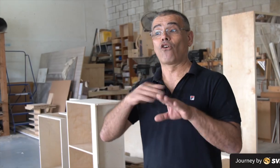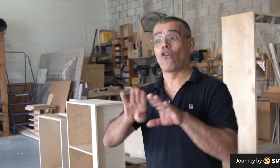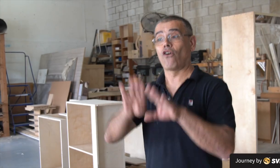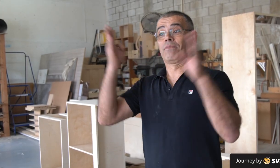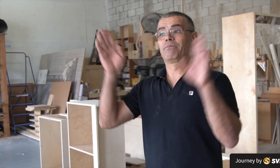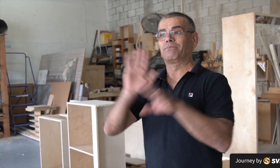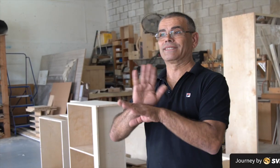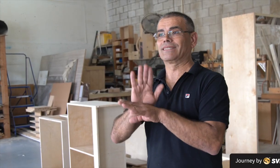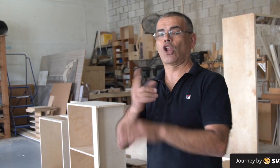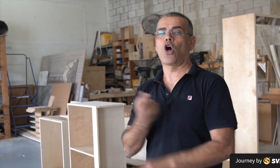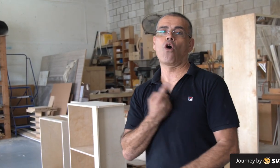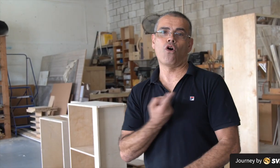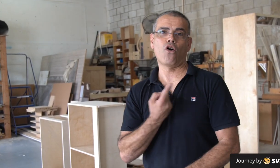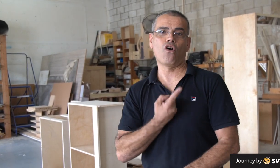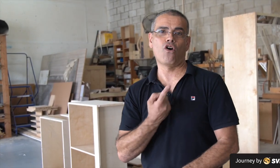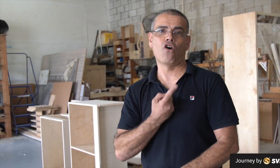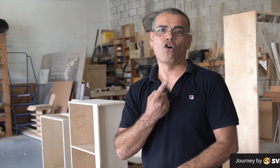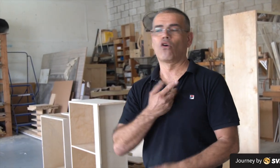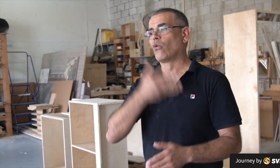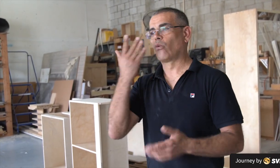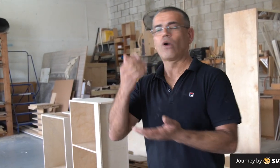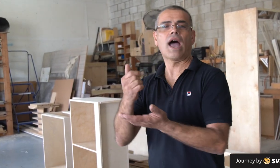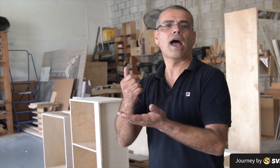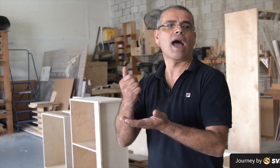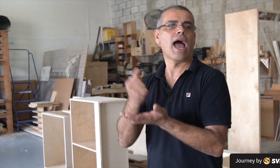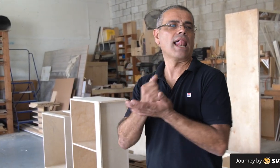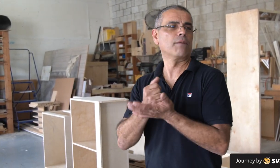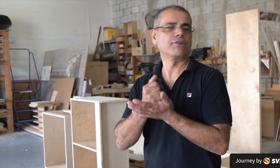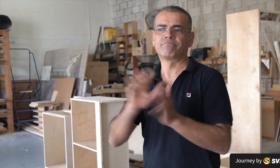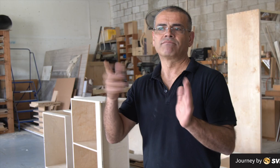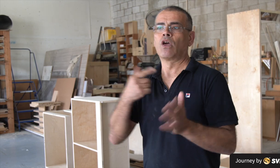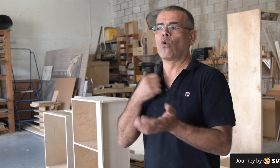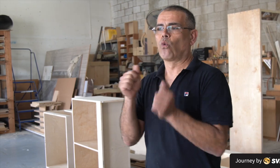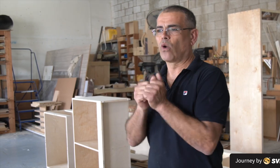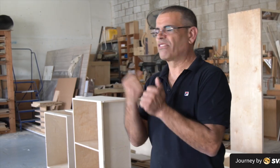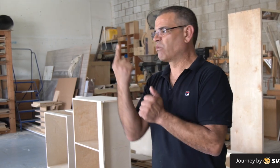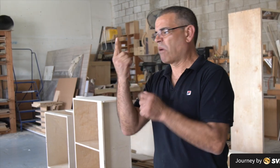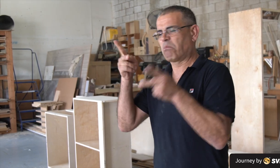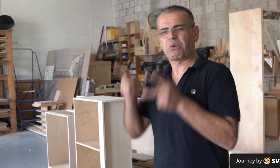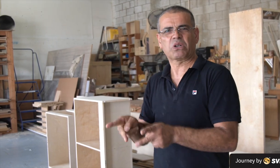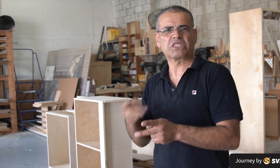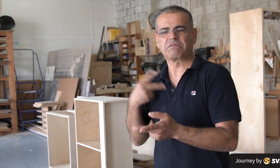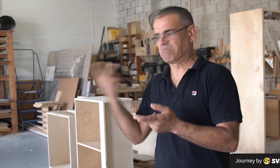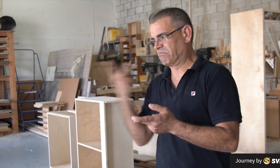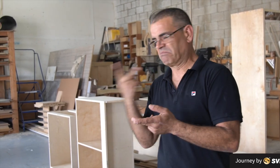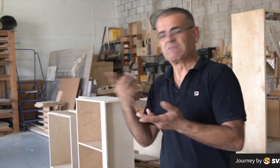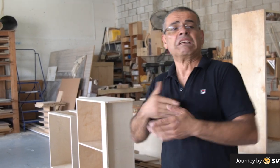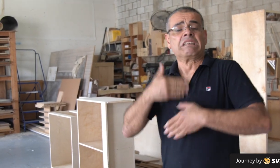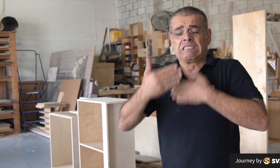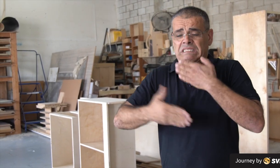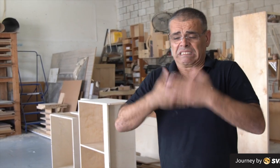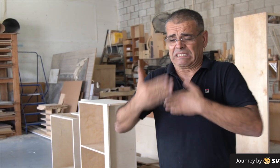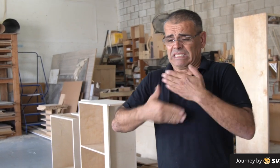When I first set up the business, I operated alone without help. Sometimes, I worked with one other person.